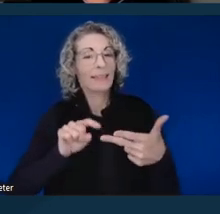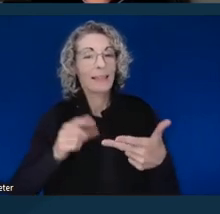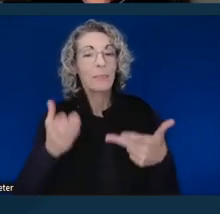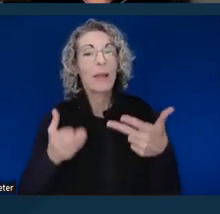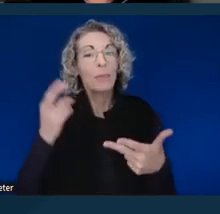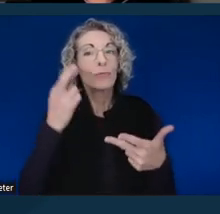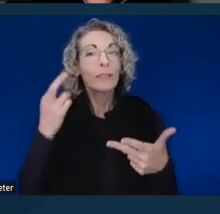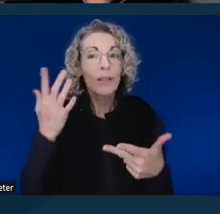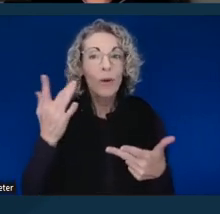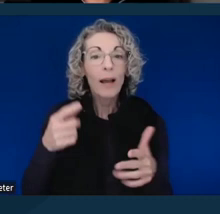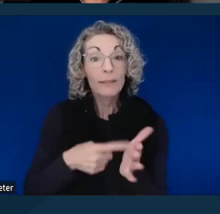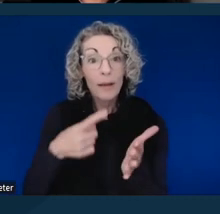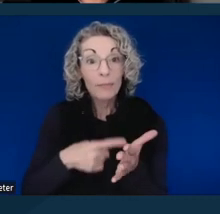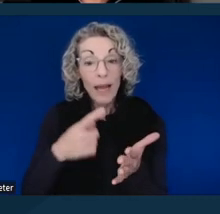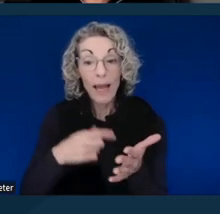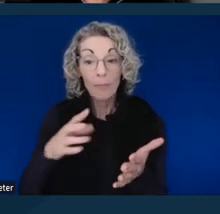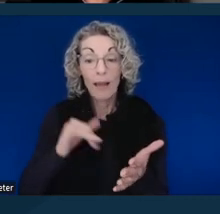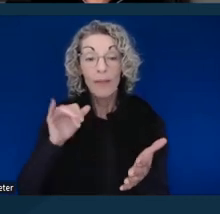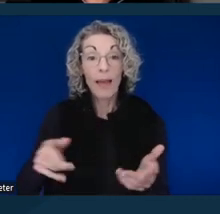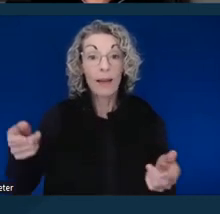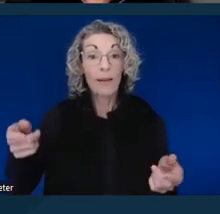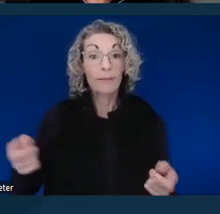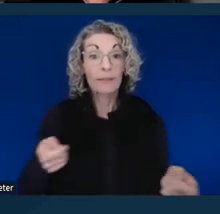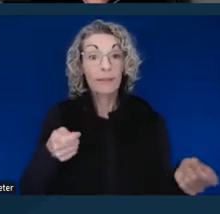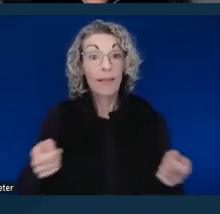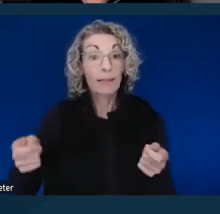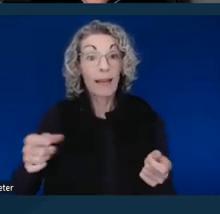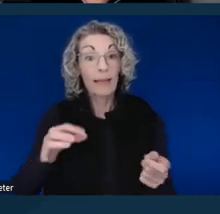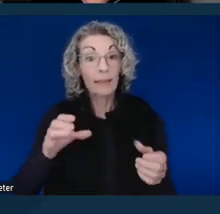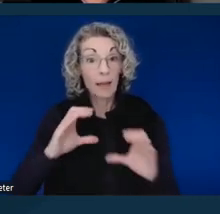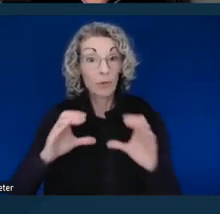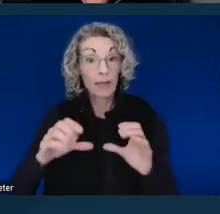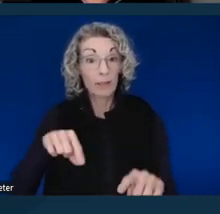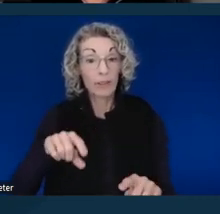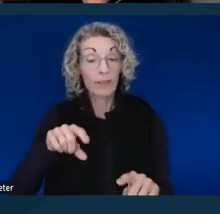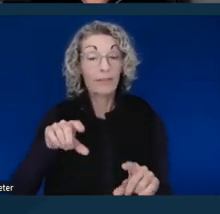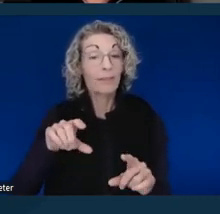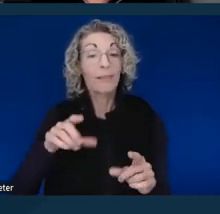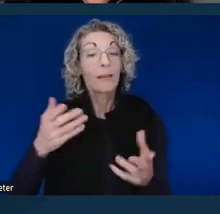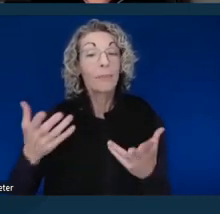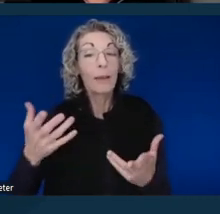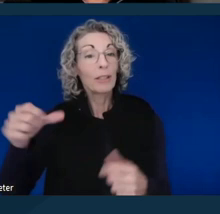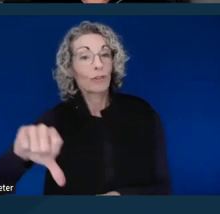where facilitated communication might be denied if they're thinking that people aren't able to give